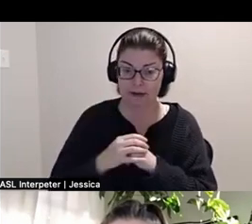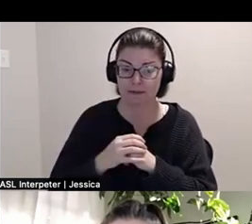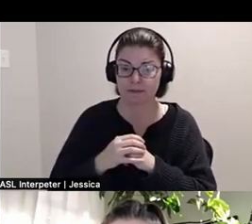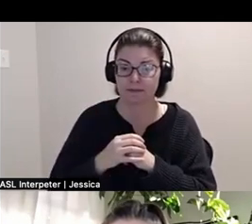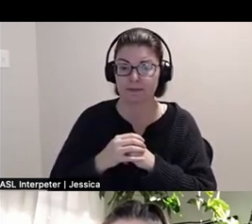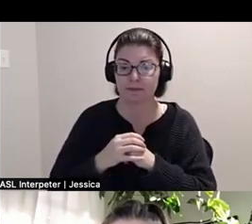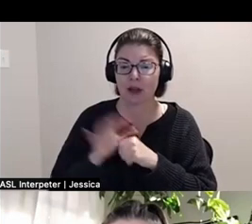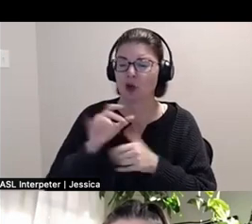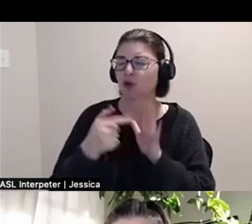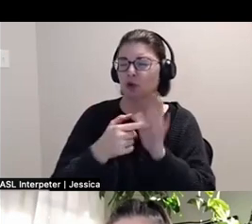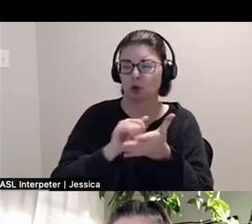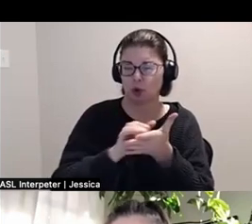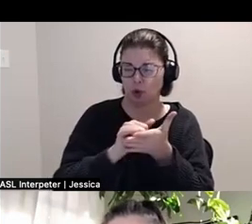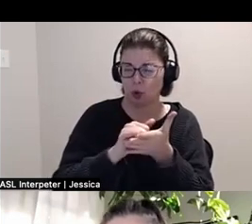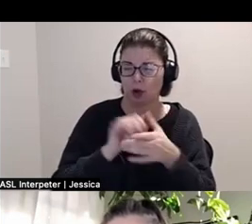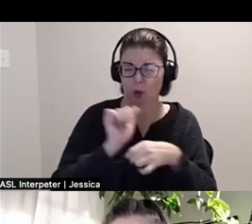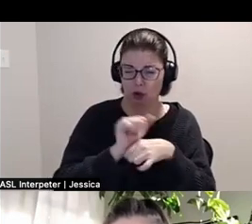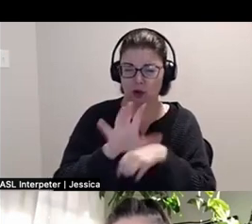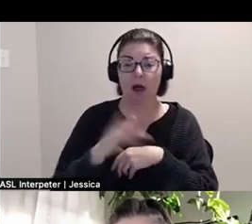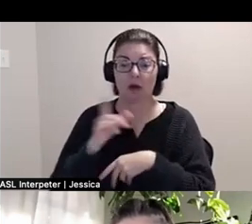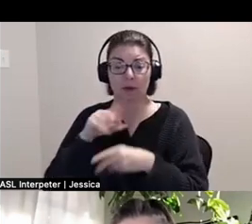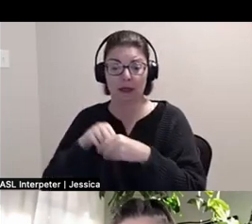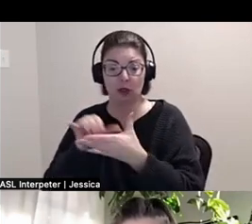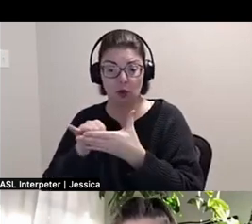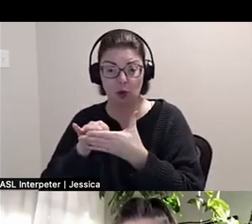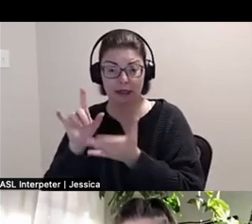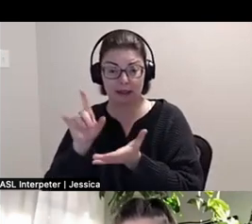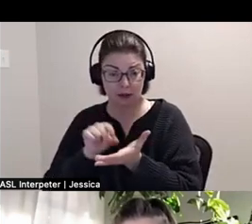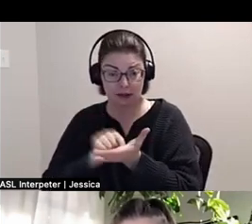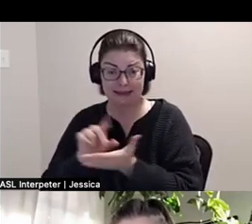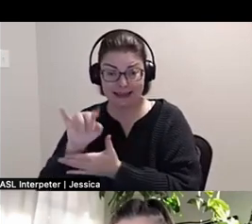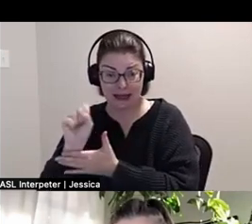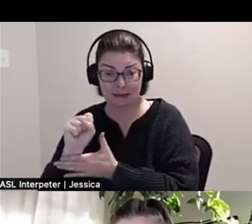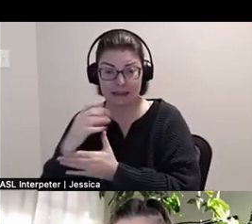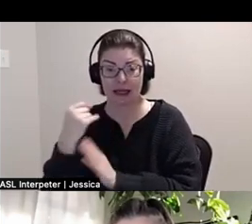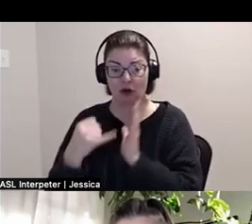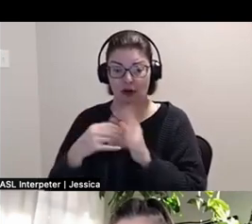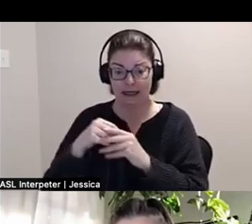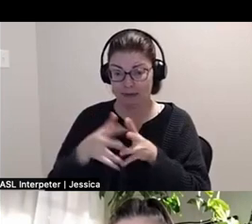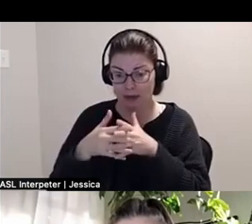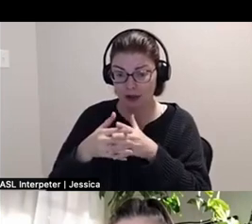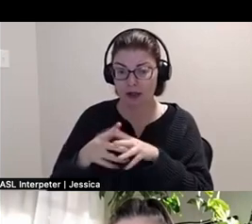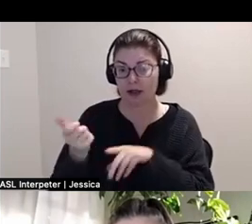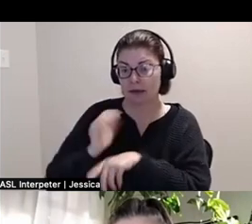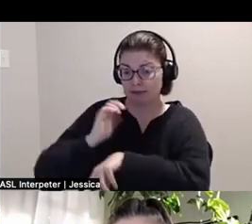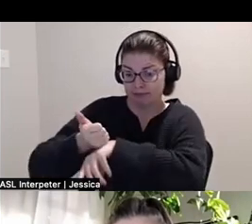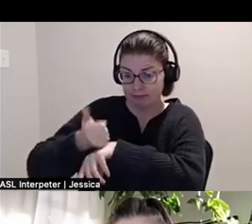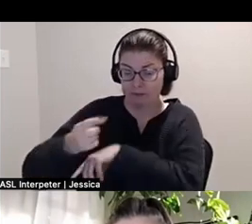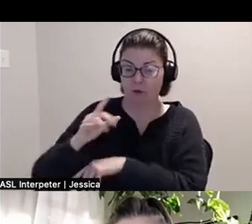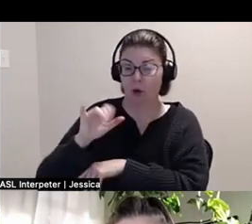the New York Times and Art in America. They have been an artist in residence at the Art Beyond, at the Art Beyond